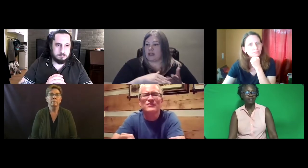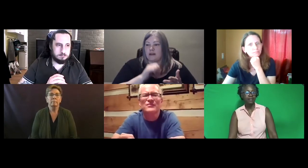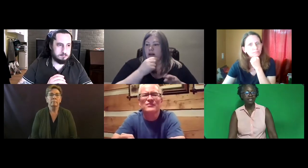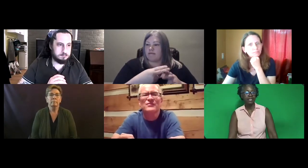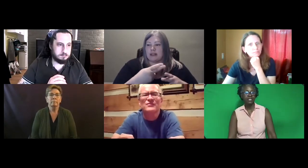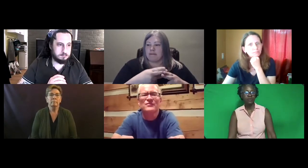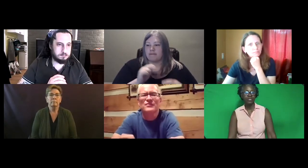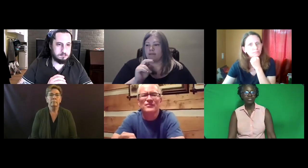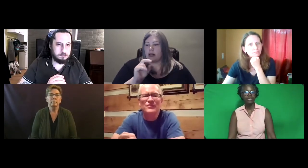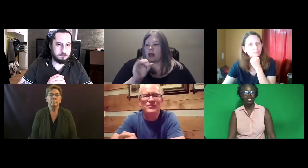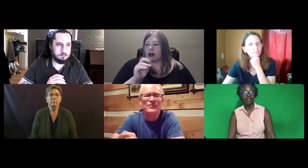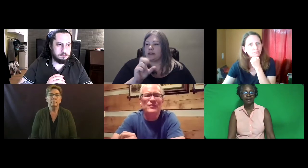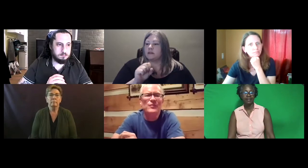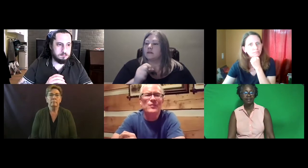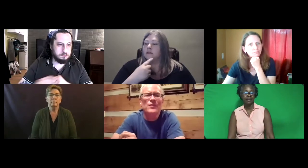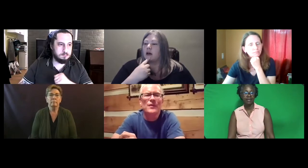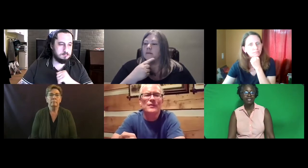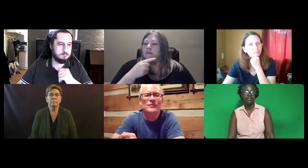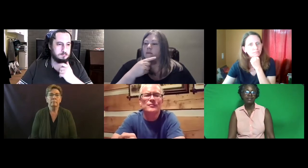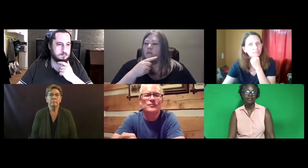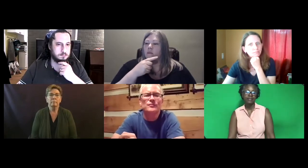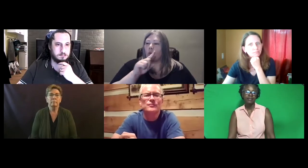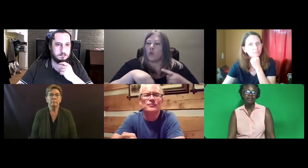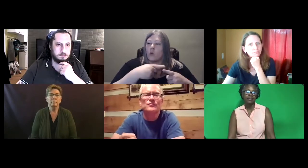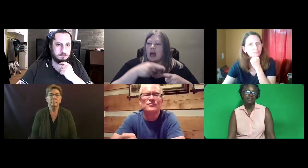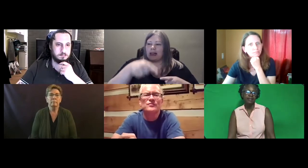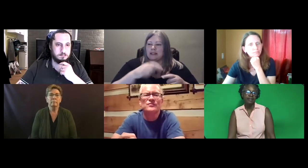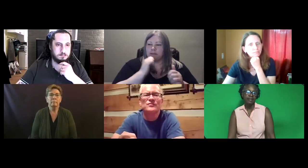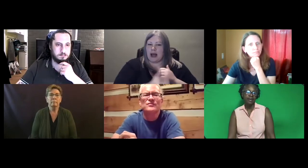Then the next question again is anonymous.